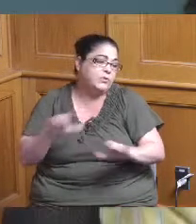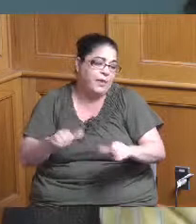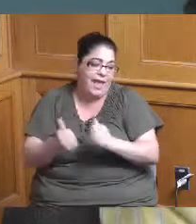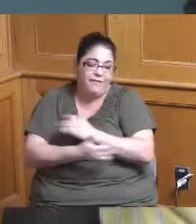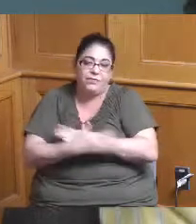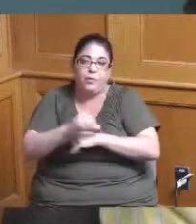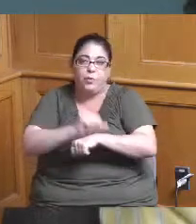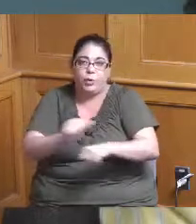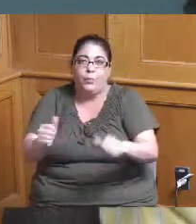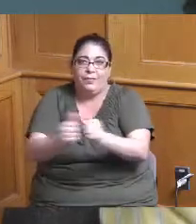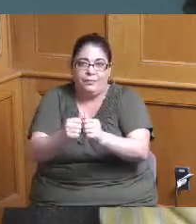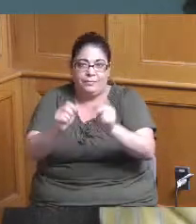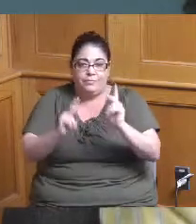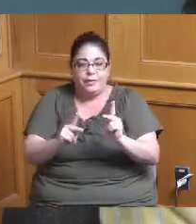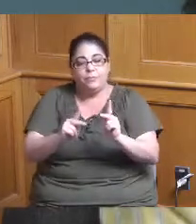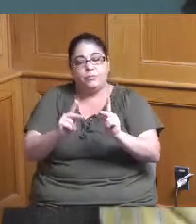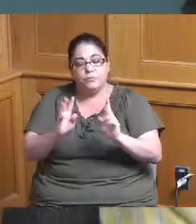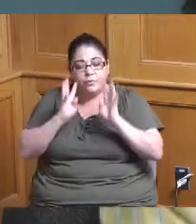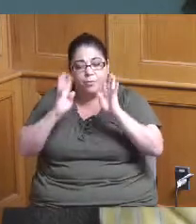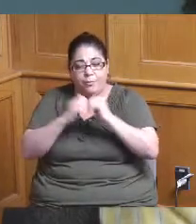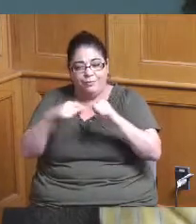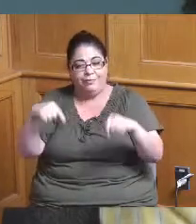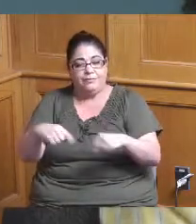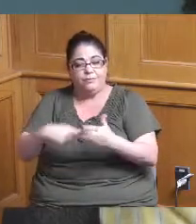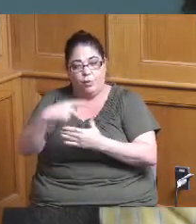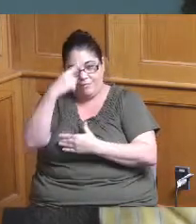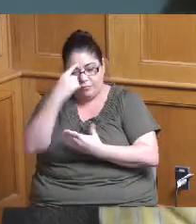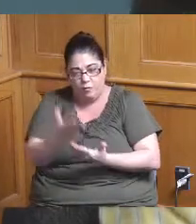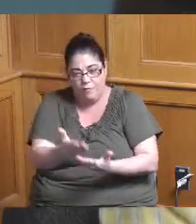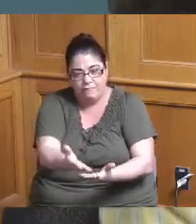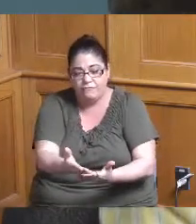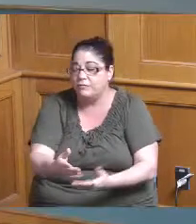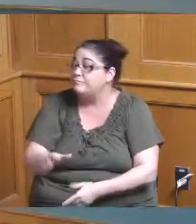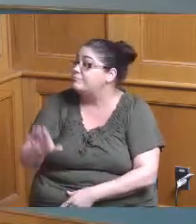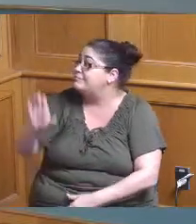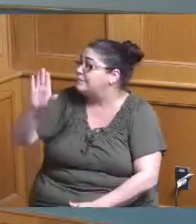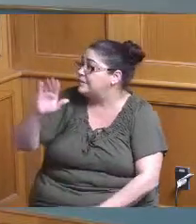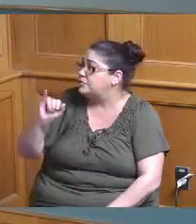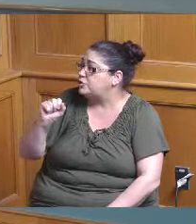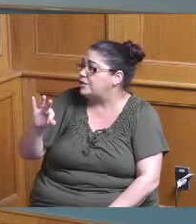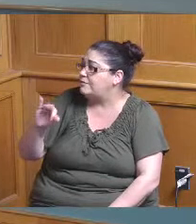up with this impact grant so thank you thank you Madam President just mike wants to stay up there